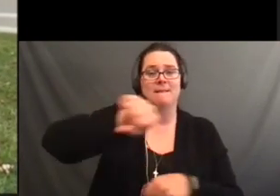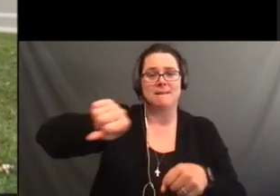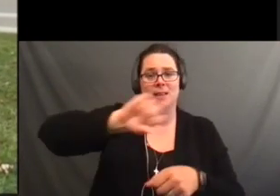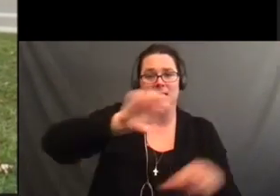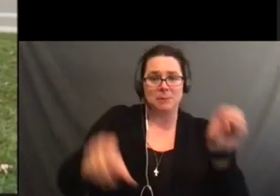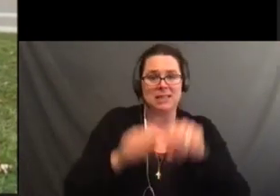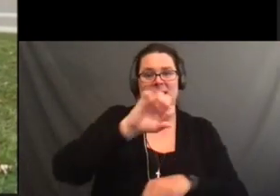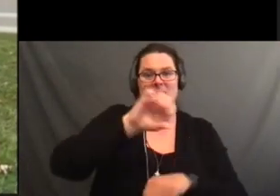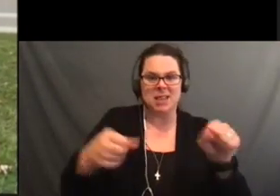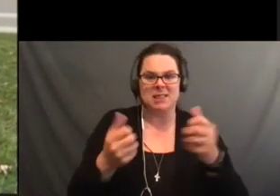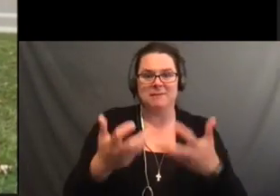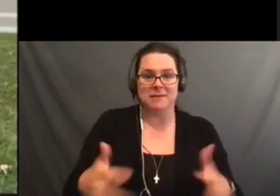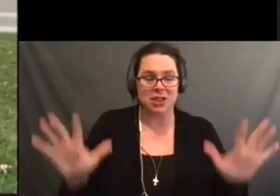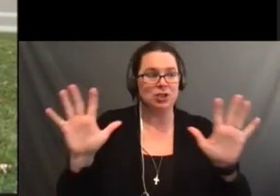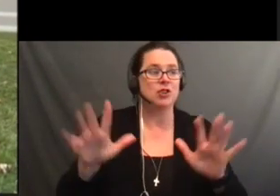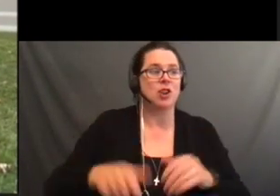play it.